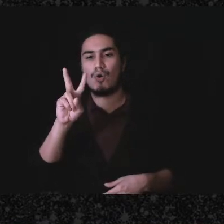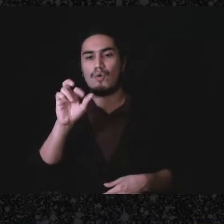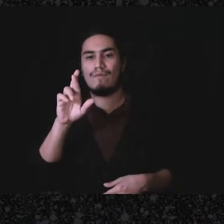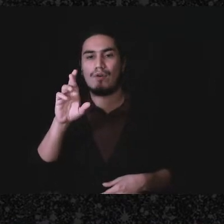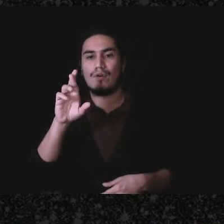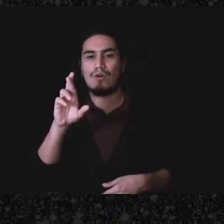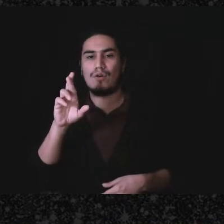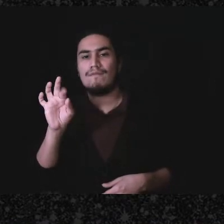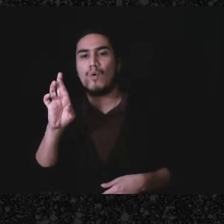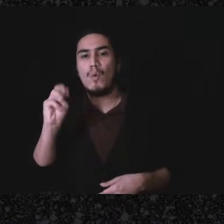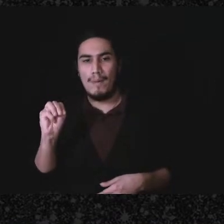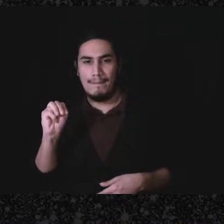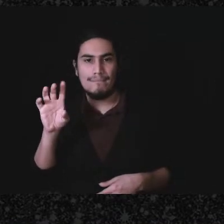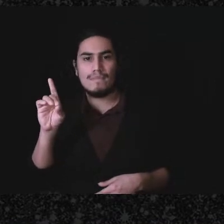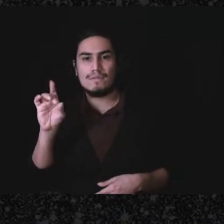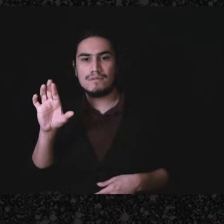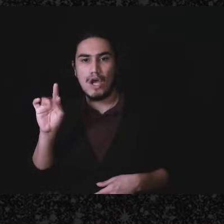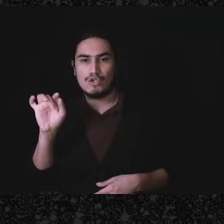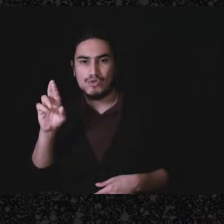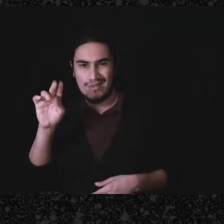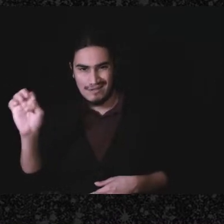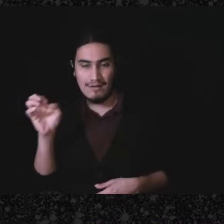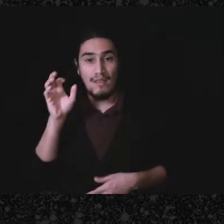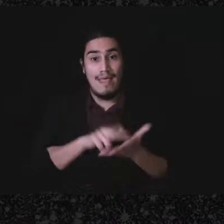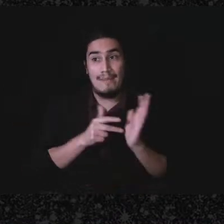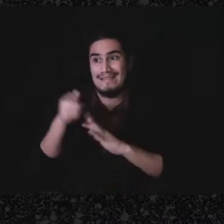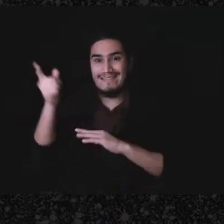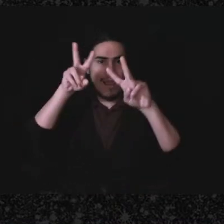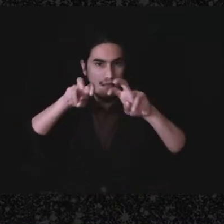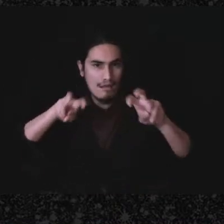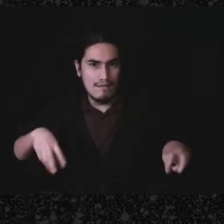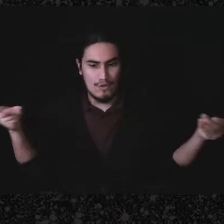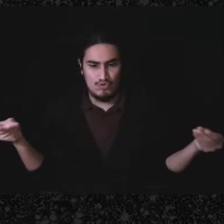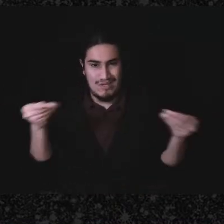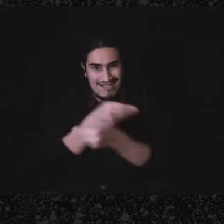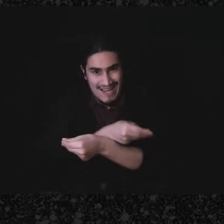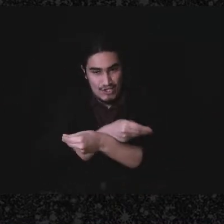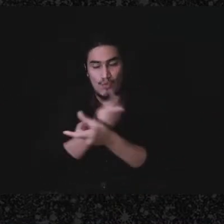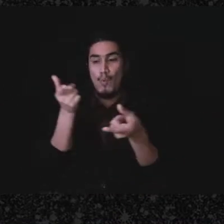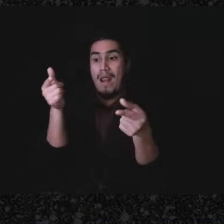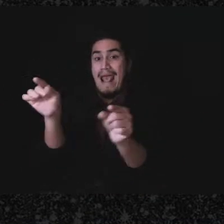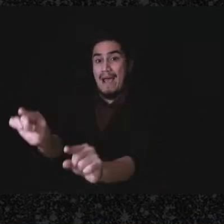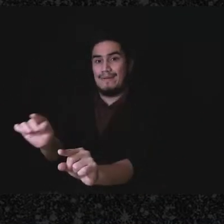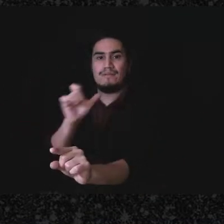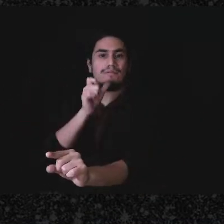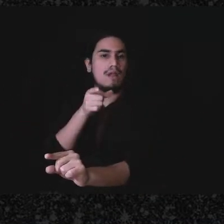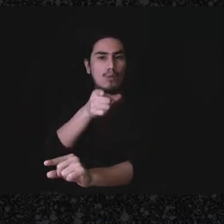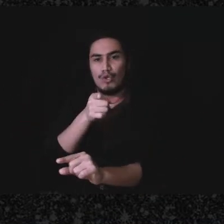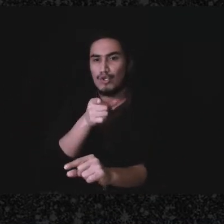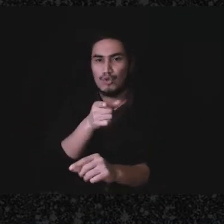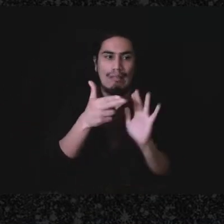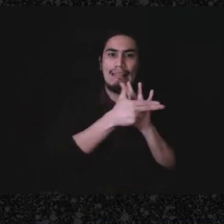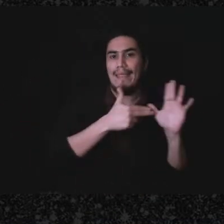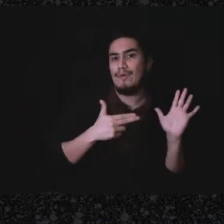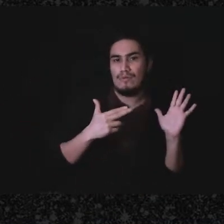look at the substance of the transaction and what happened not what you call or label things. So